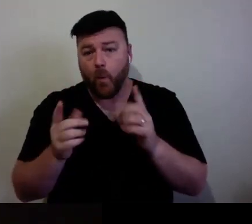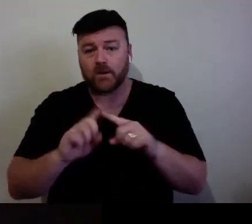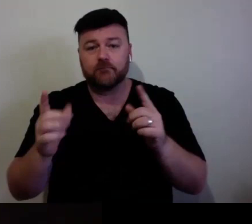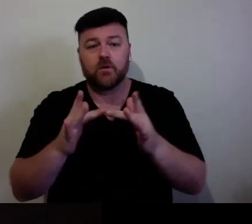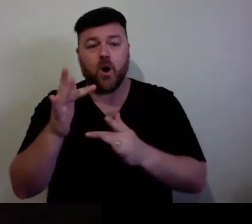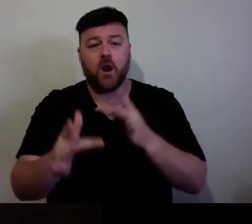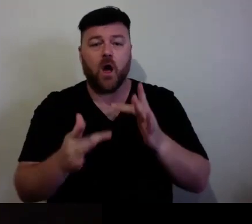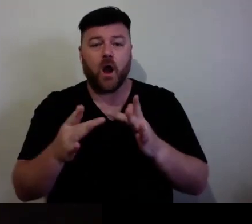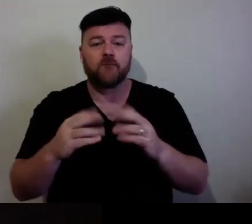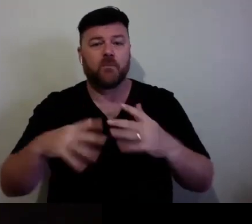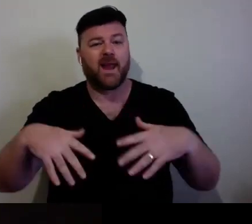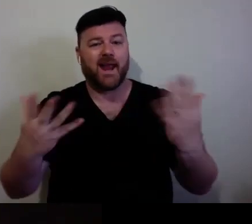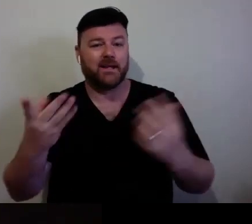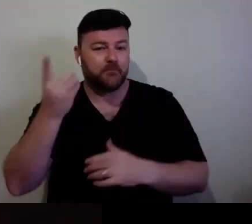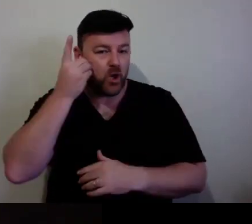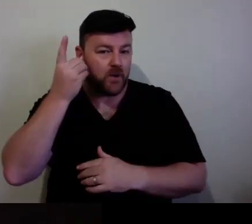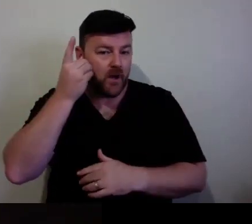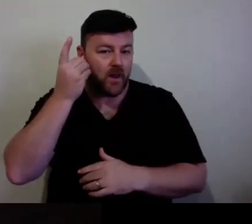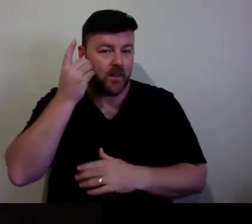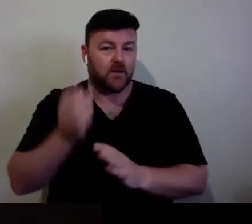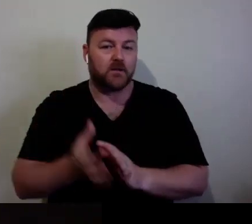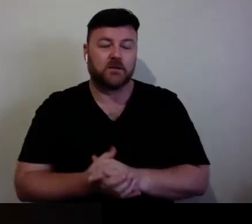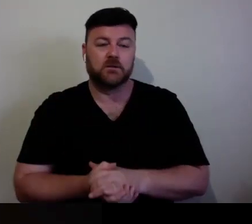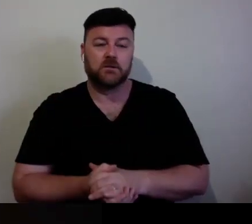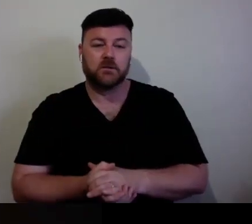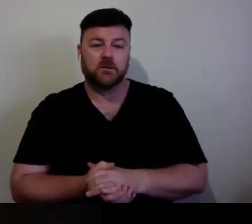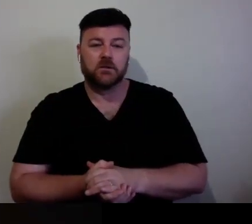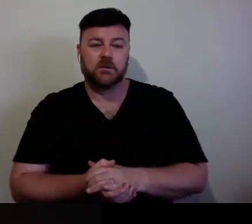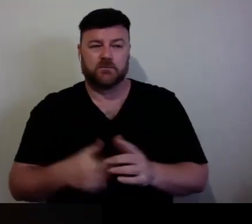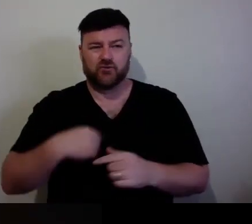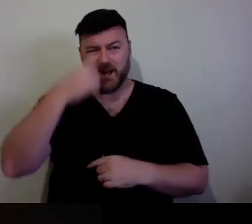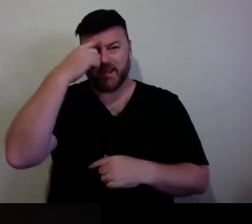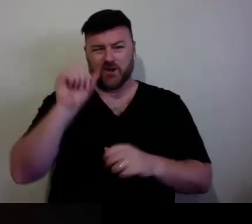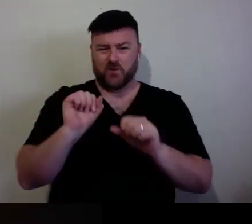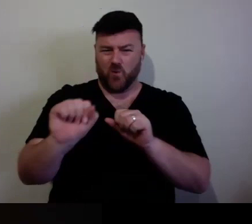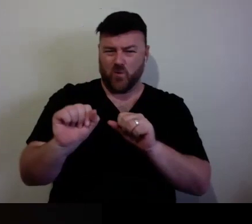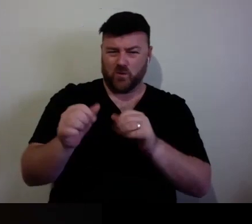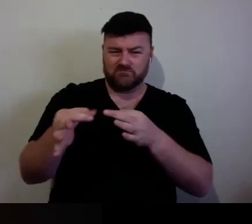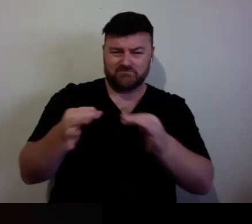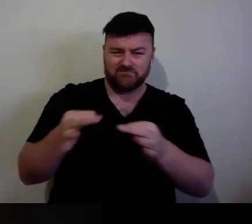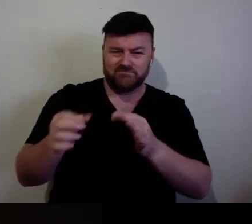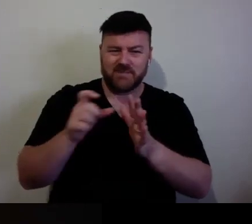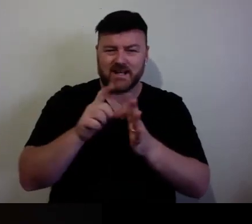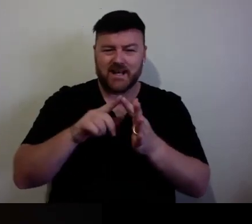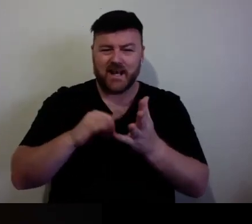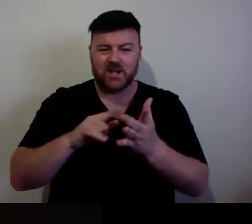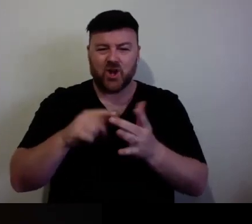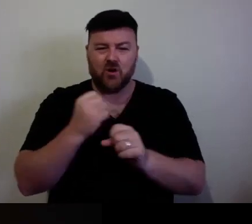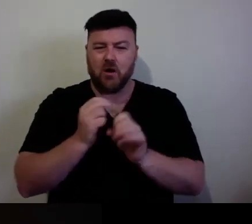Trying to think. What the design issue S # -- issue is. Um. Oh, there